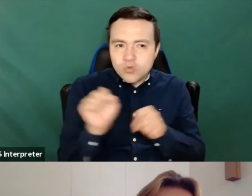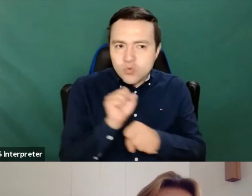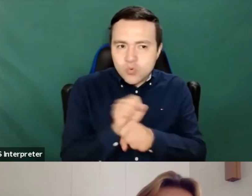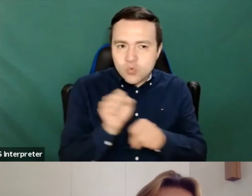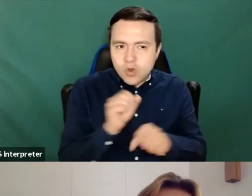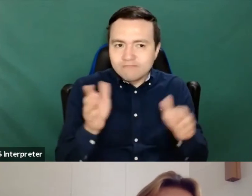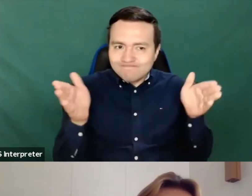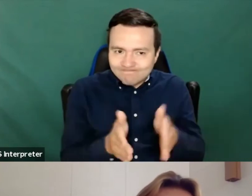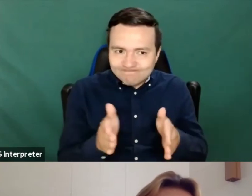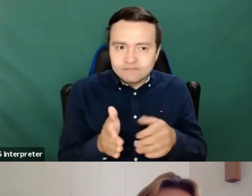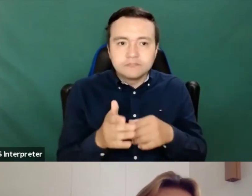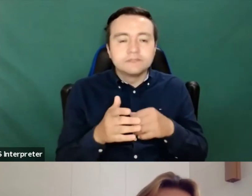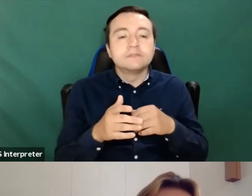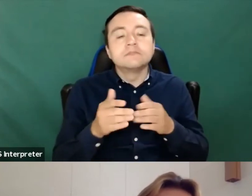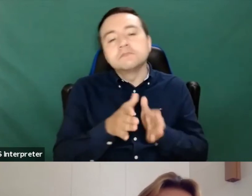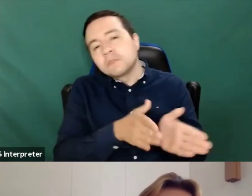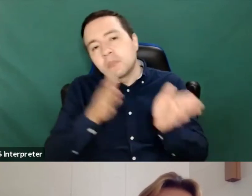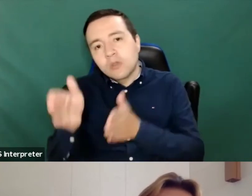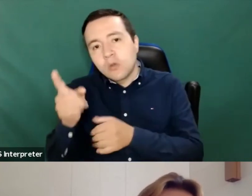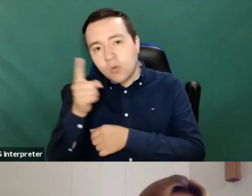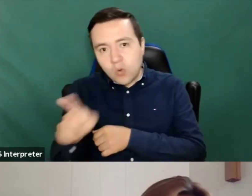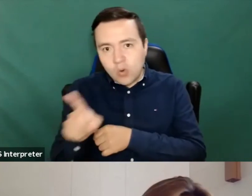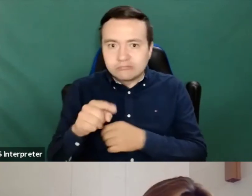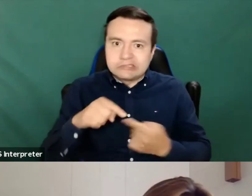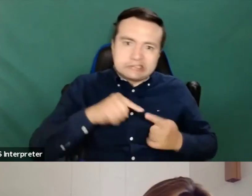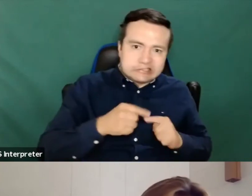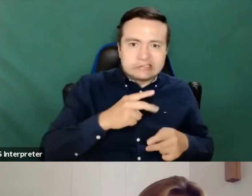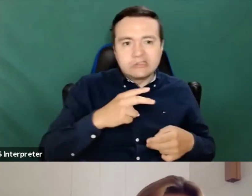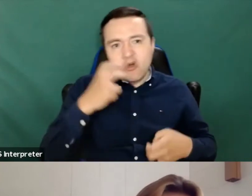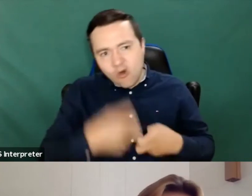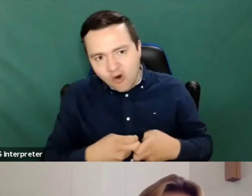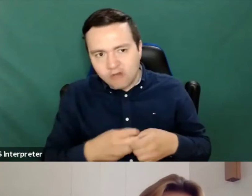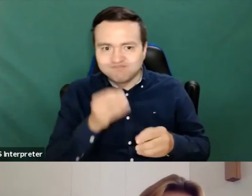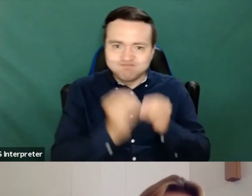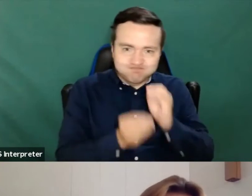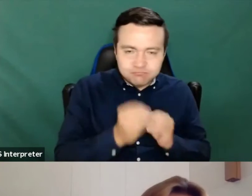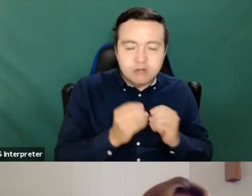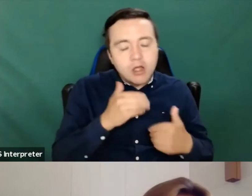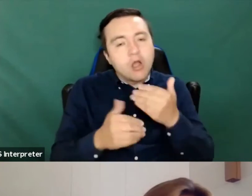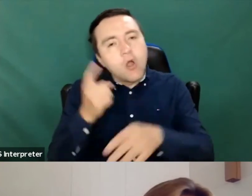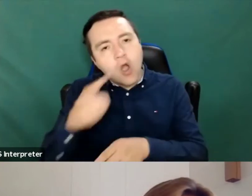But on the other hand, and much more important outweighing the negative is that it provides